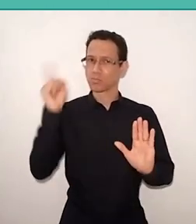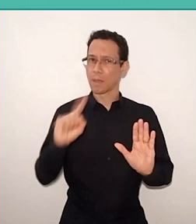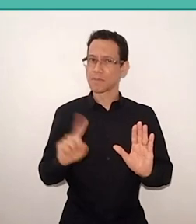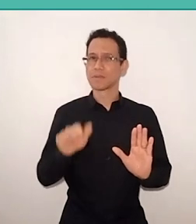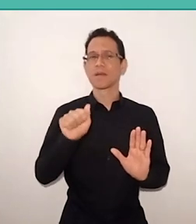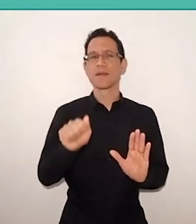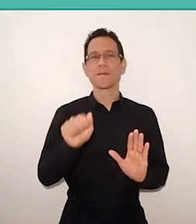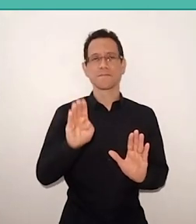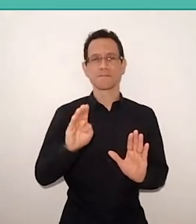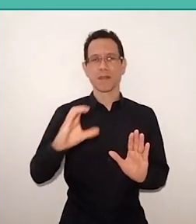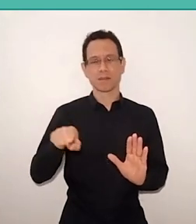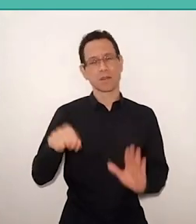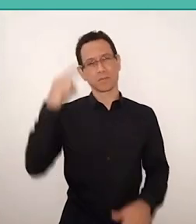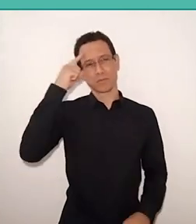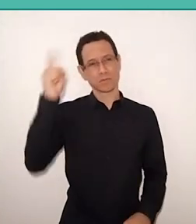he told me so, from inside the car: